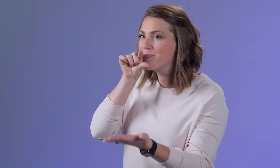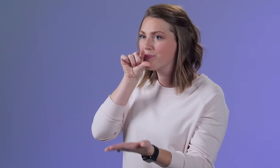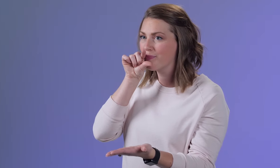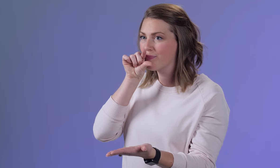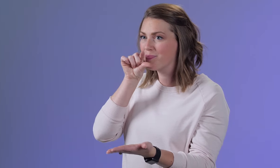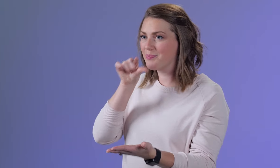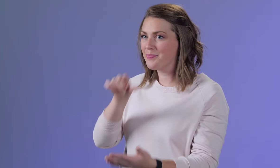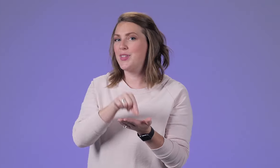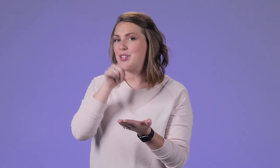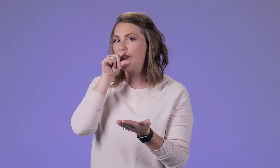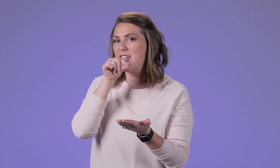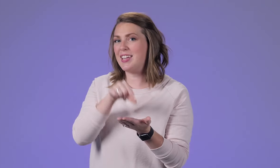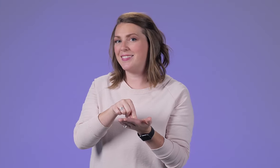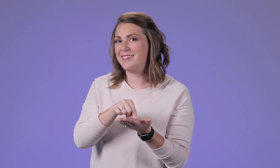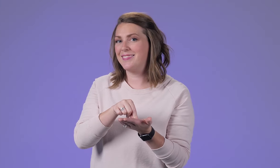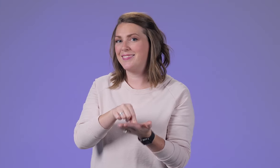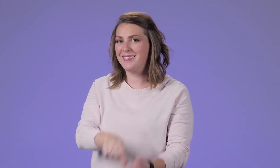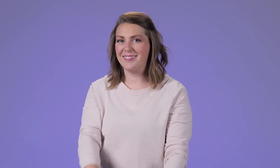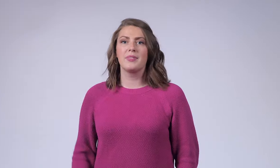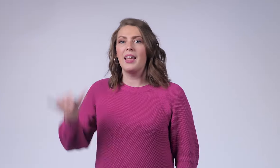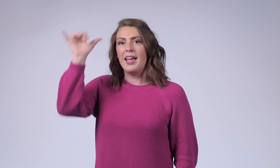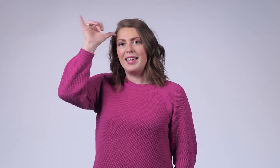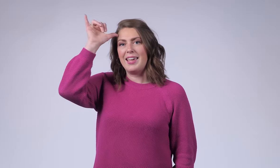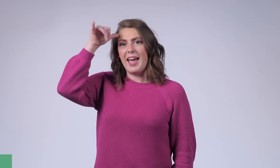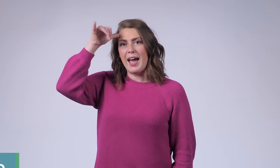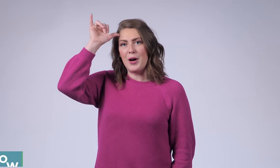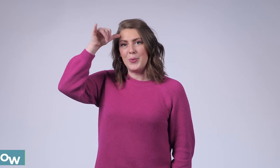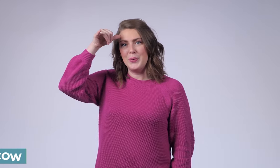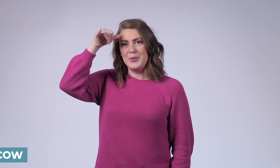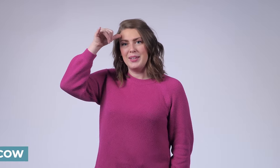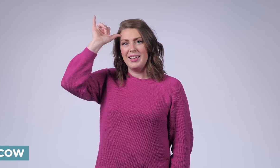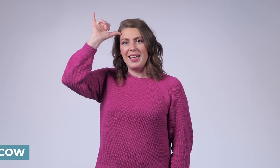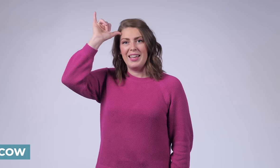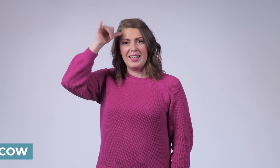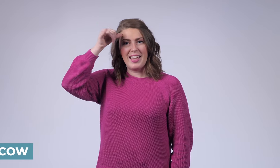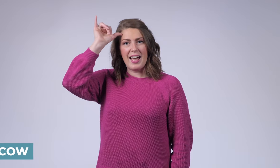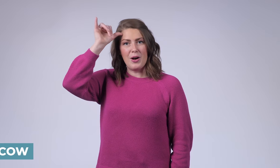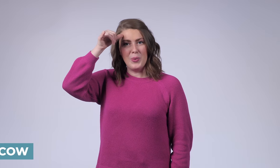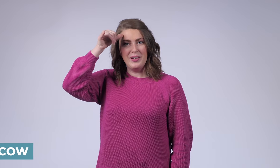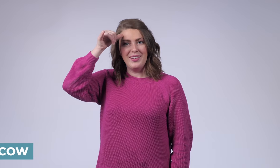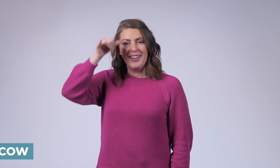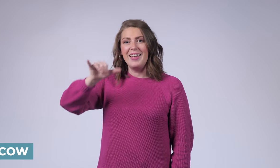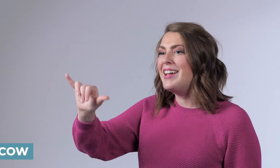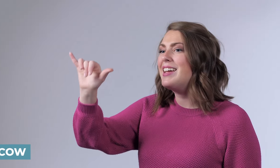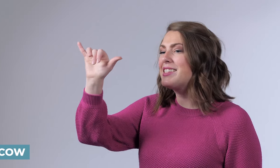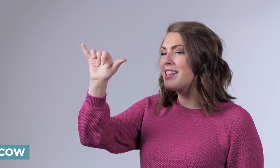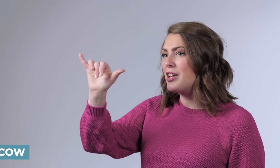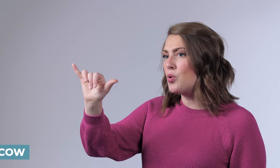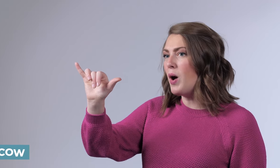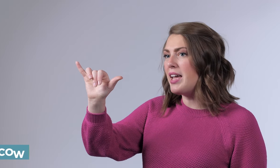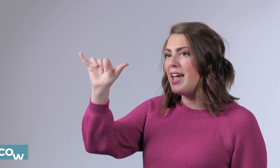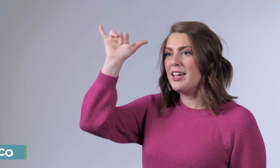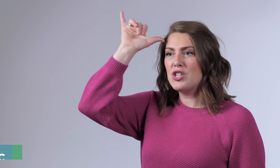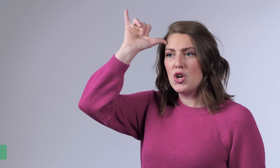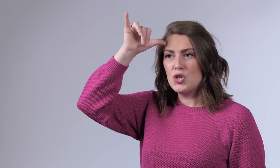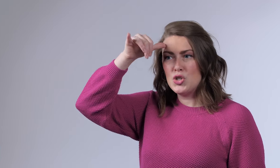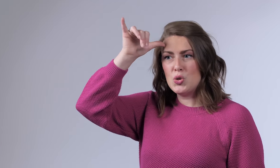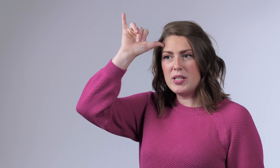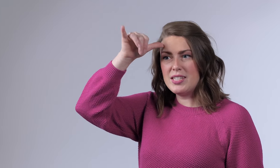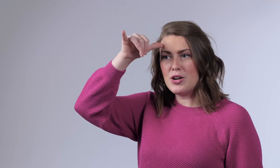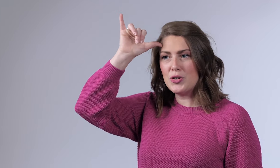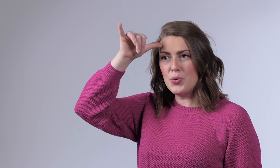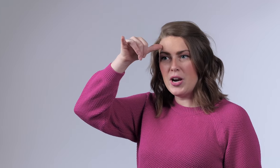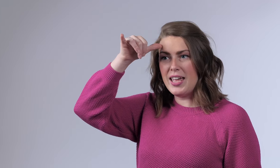its food 'chicken.' 'Cow, cow', it's the letter 'Y' hand twisting on your forehead